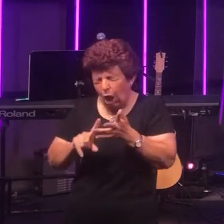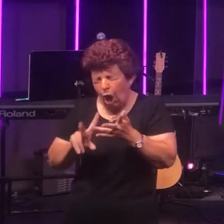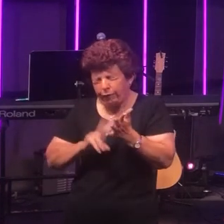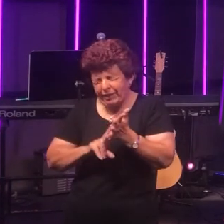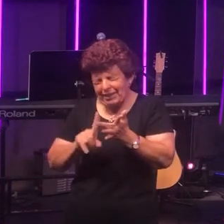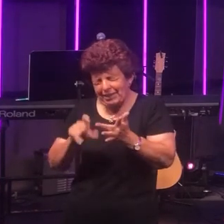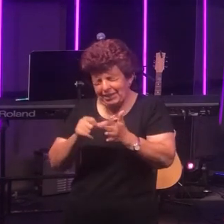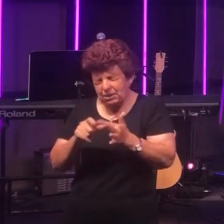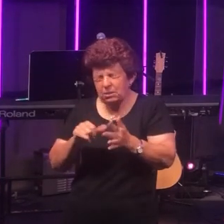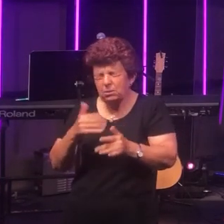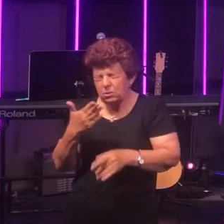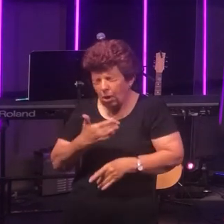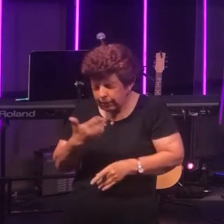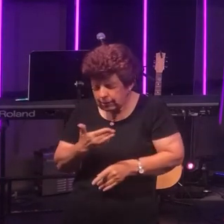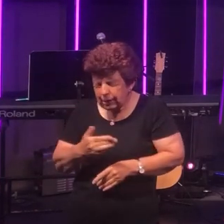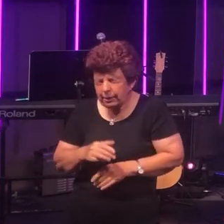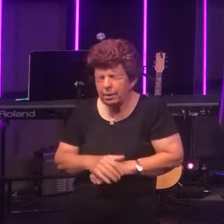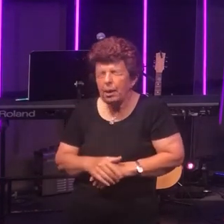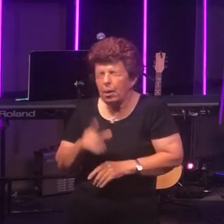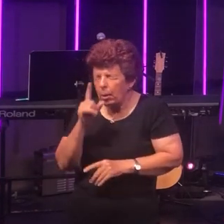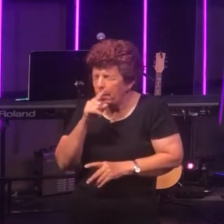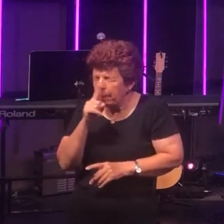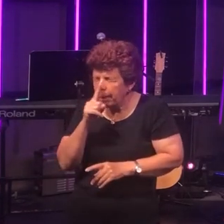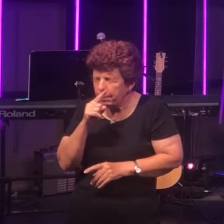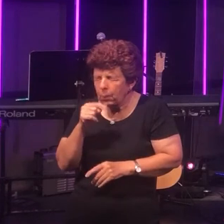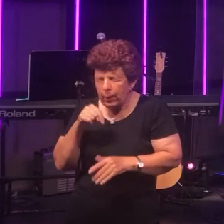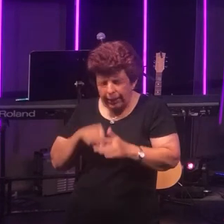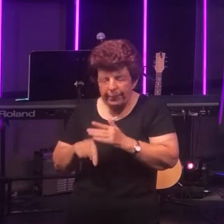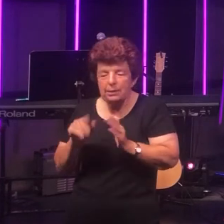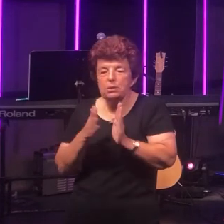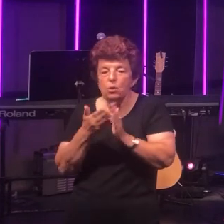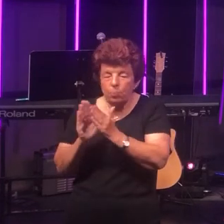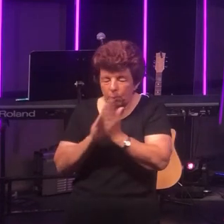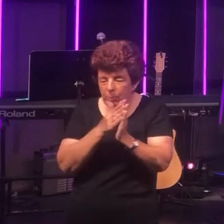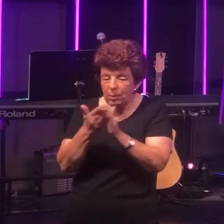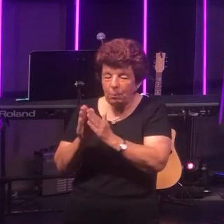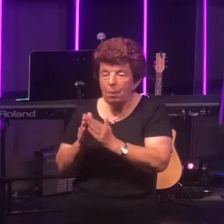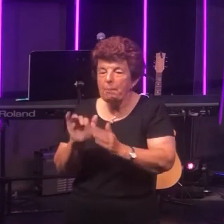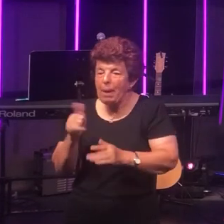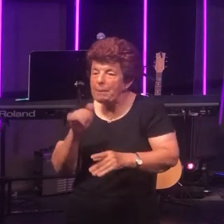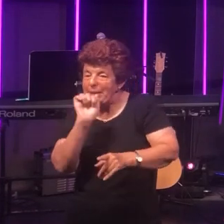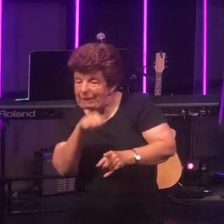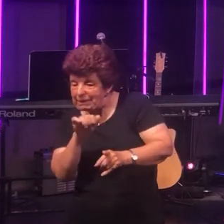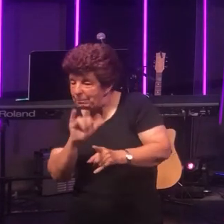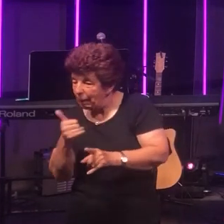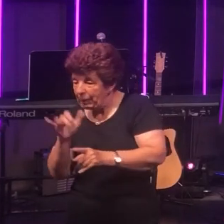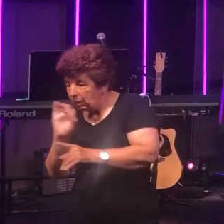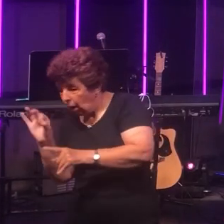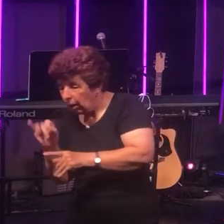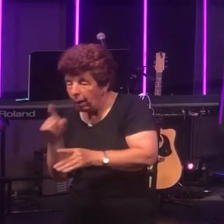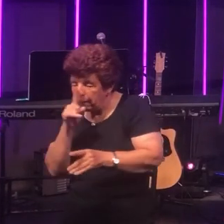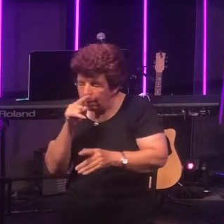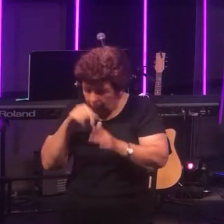People in our community, well maybe - maybe not. But people in our country in our